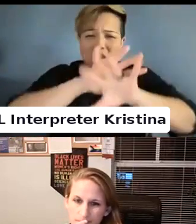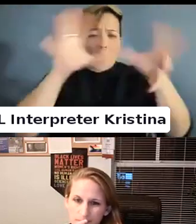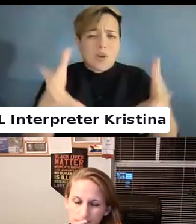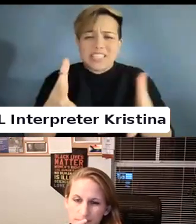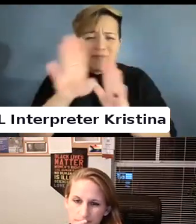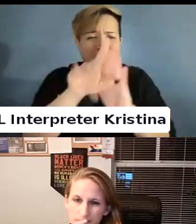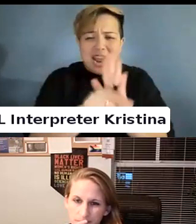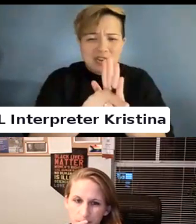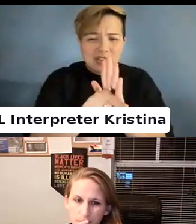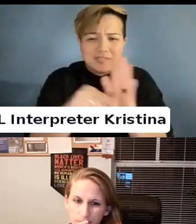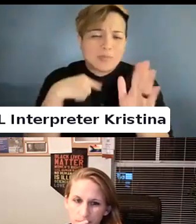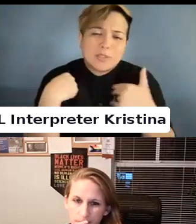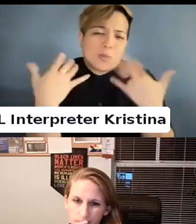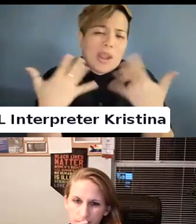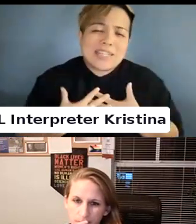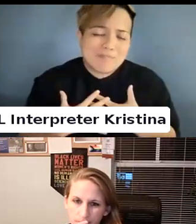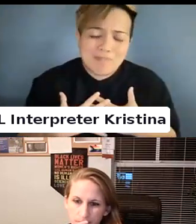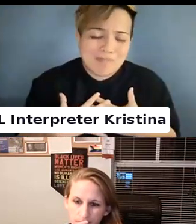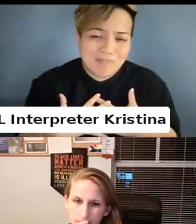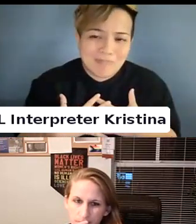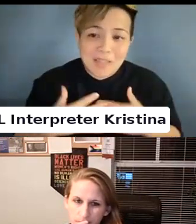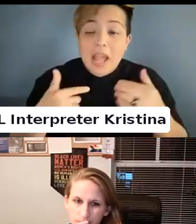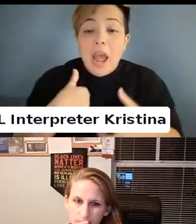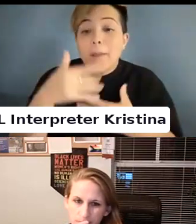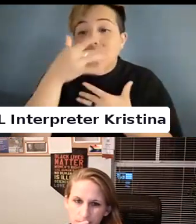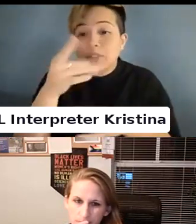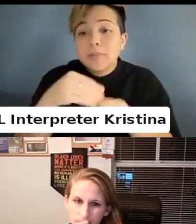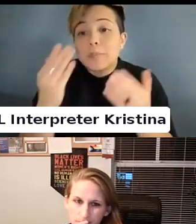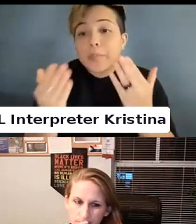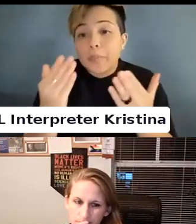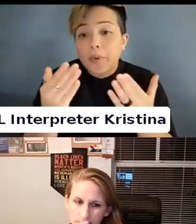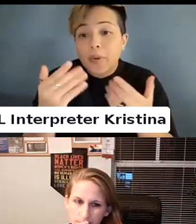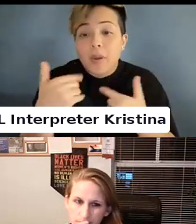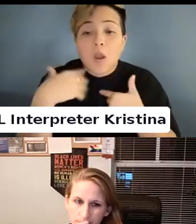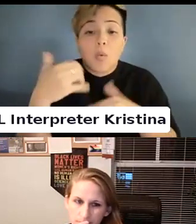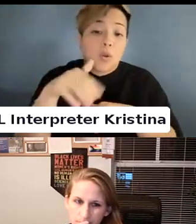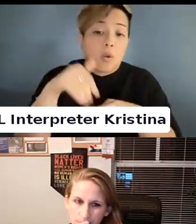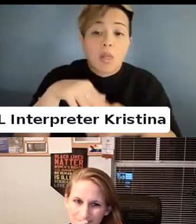I wanted to call on Simone.